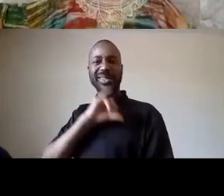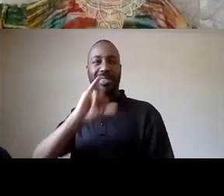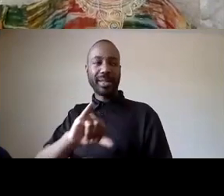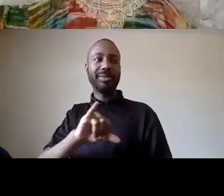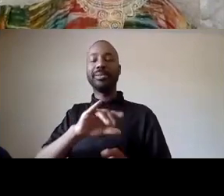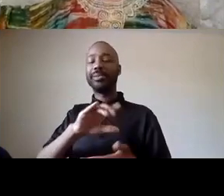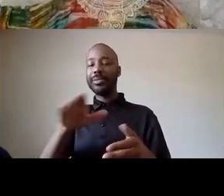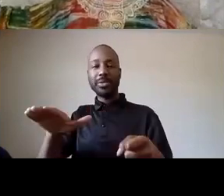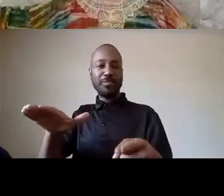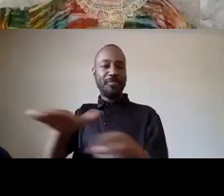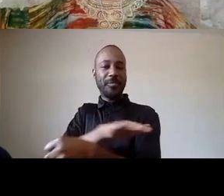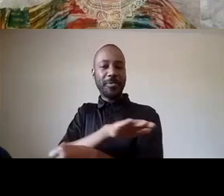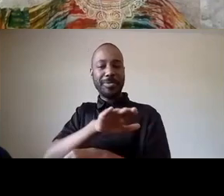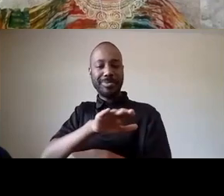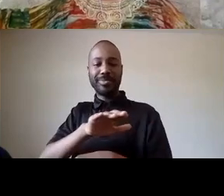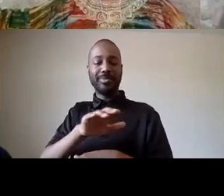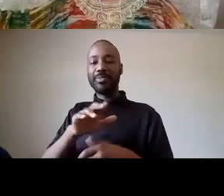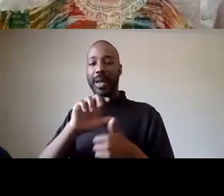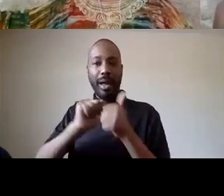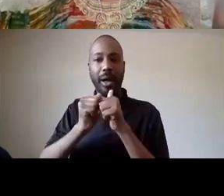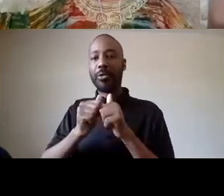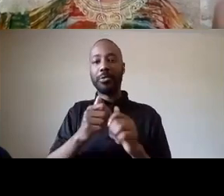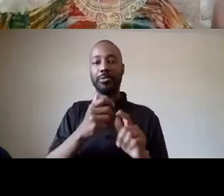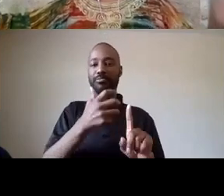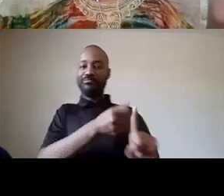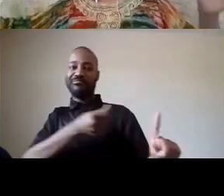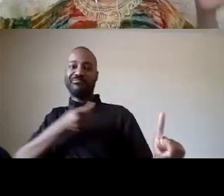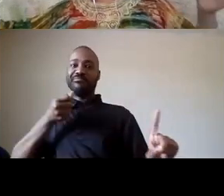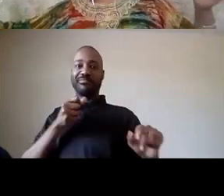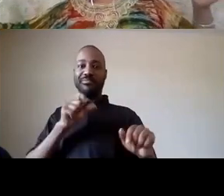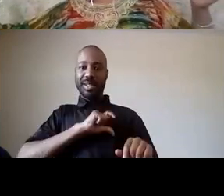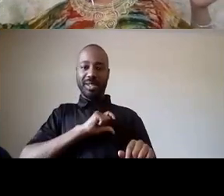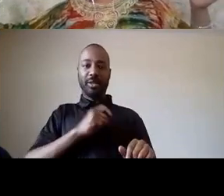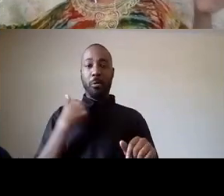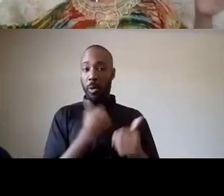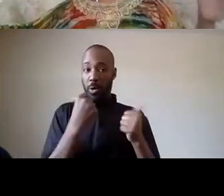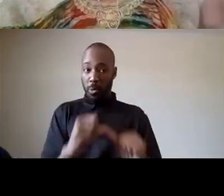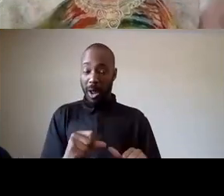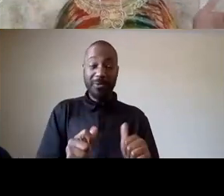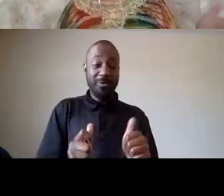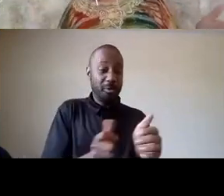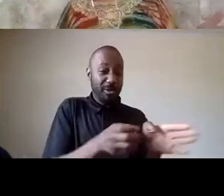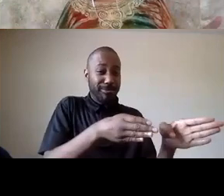we want to move us as far towards that end as possible recognizing